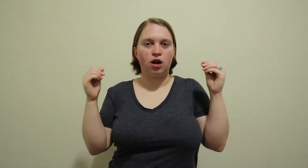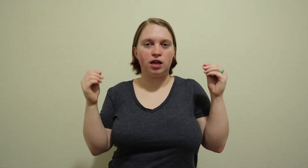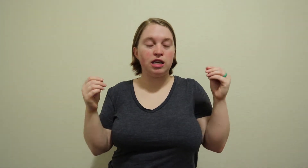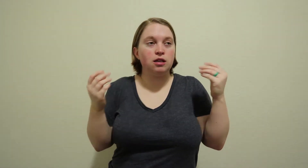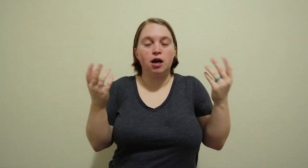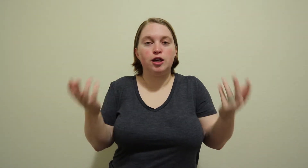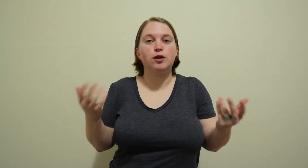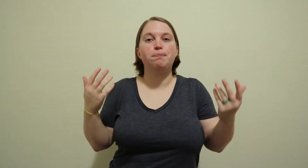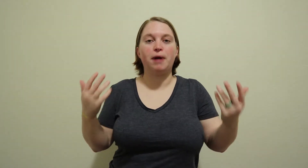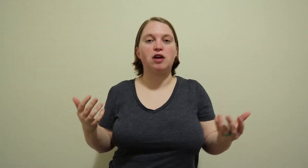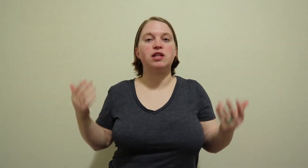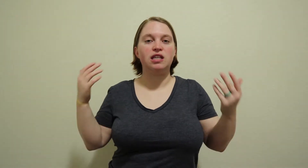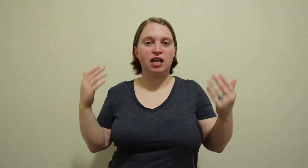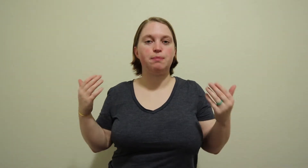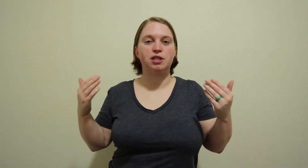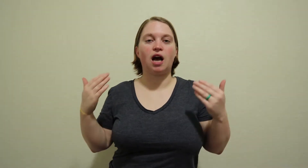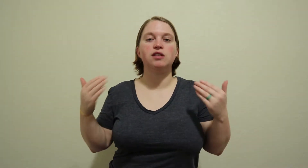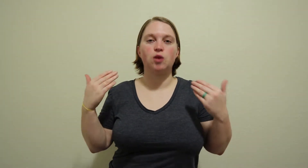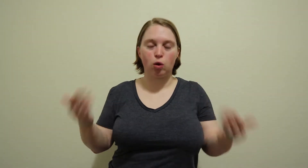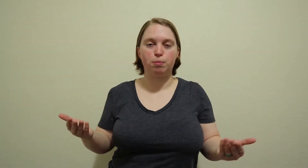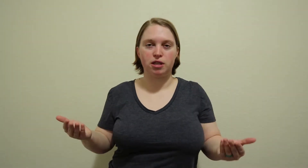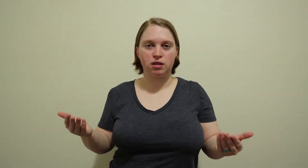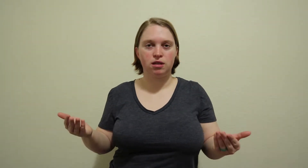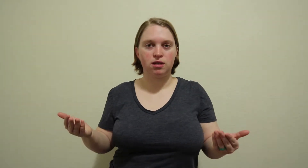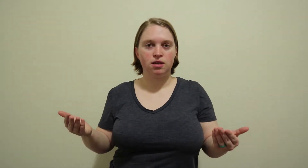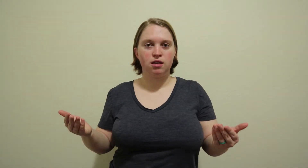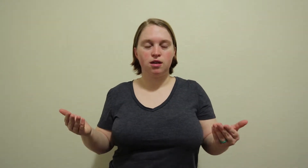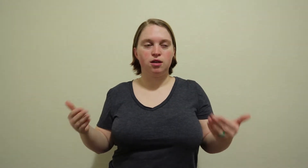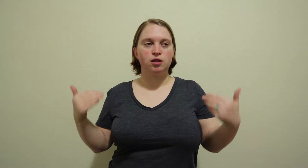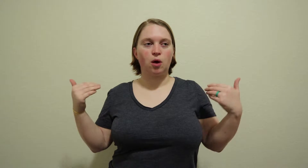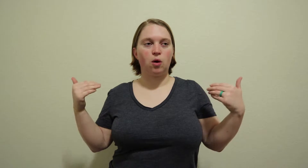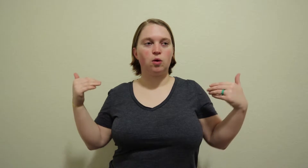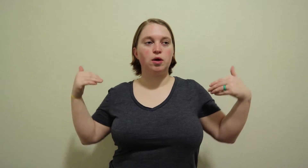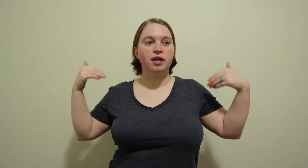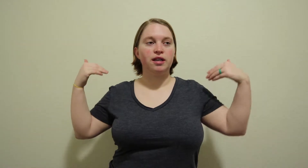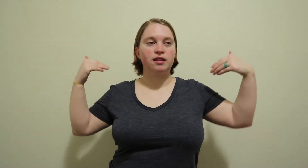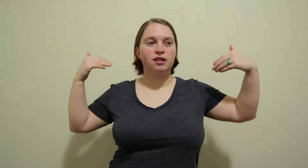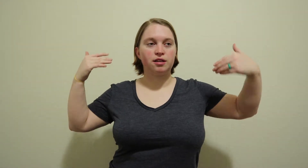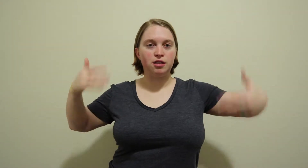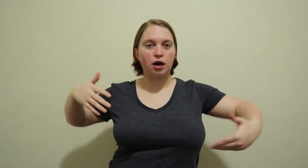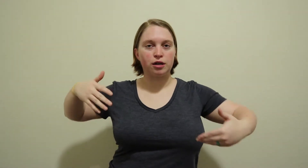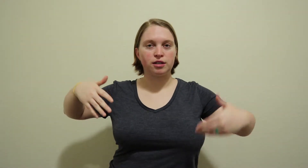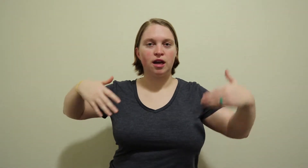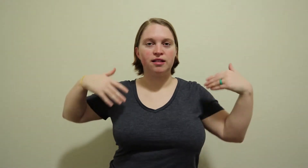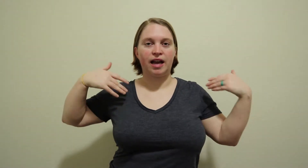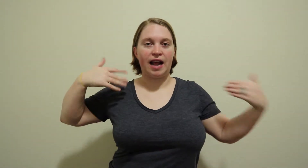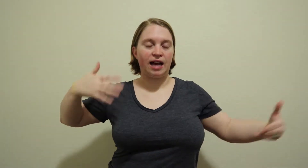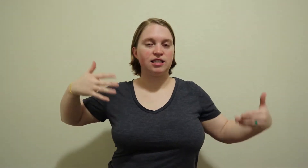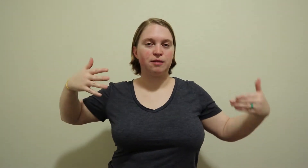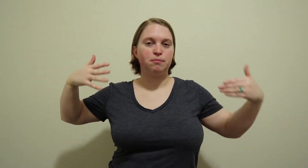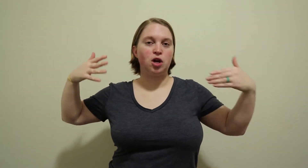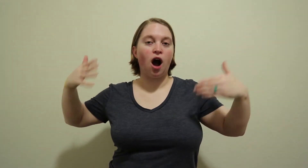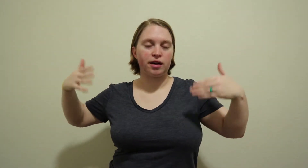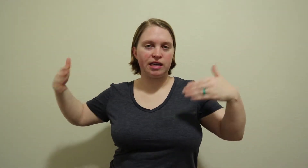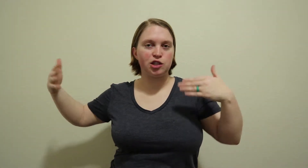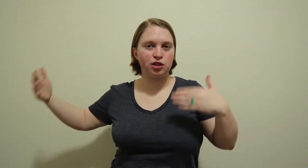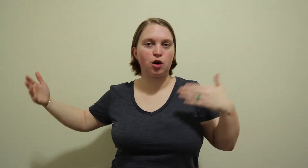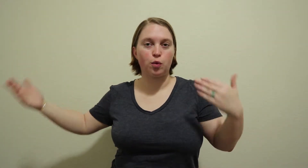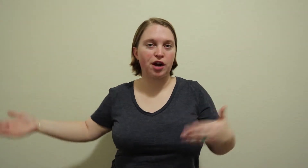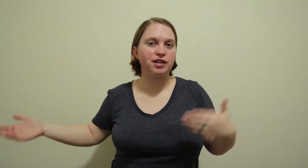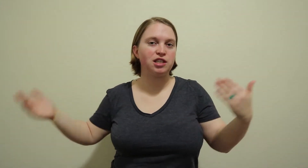he, he could barely keep his eyes open so the nurse that asked him cognition awareness